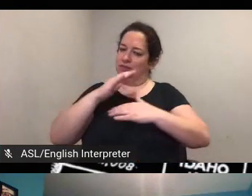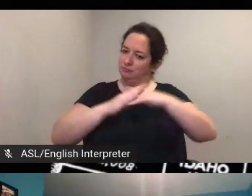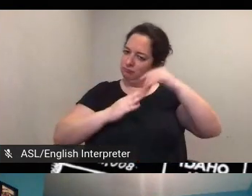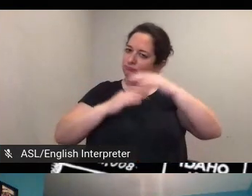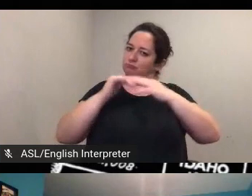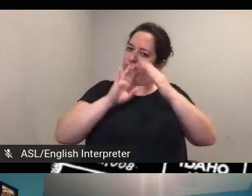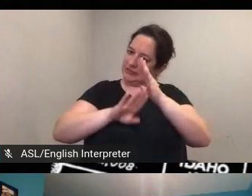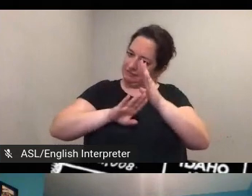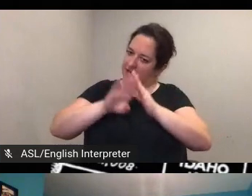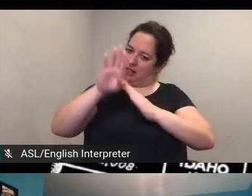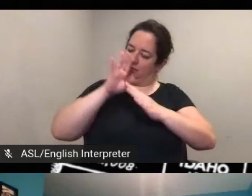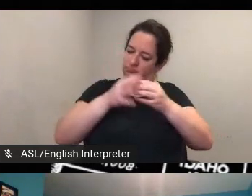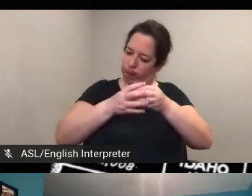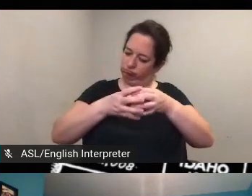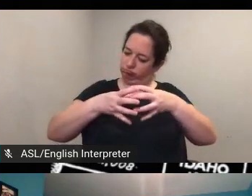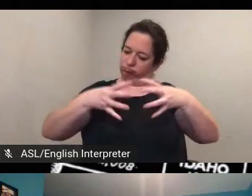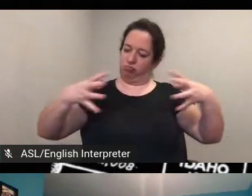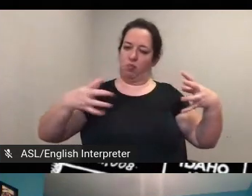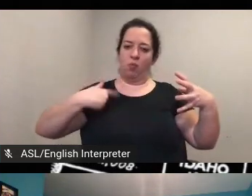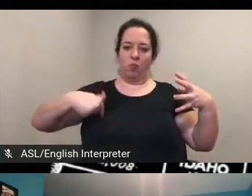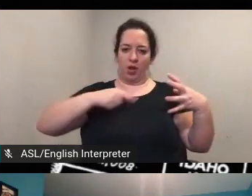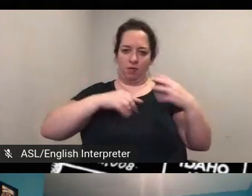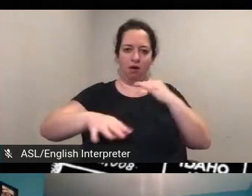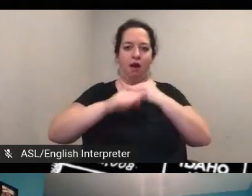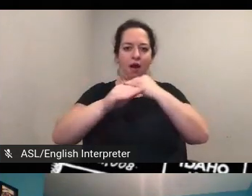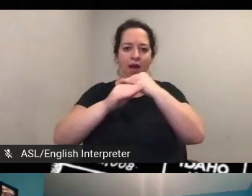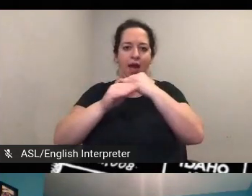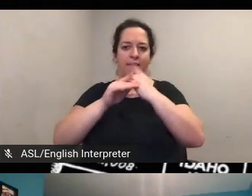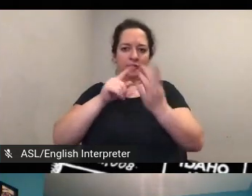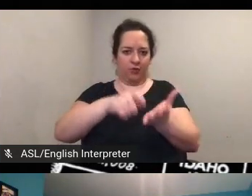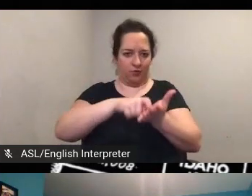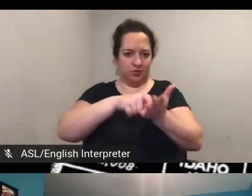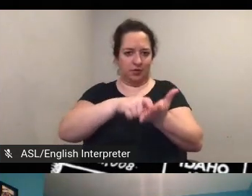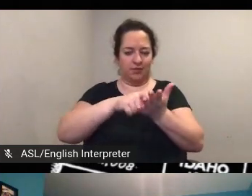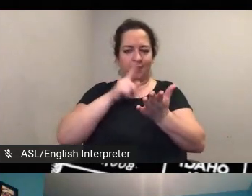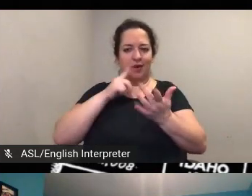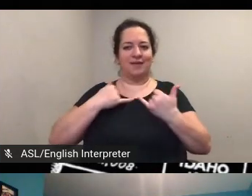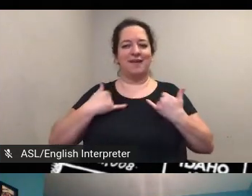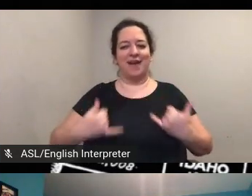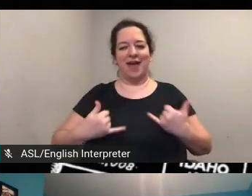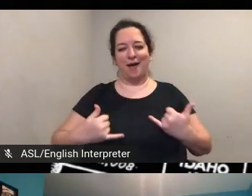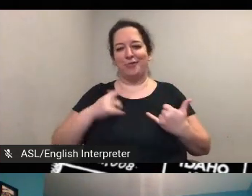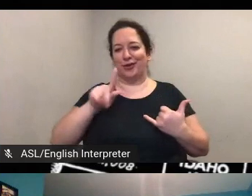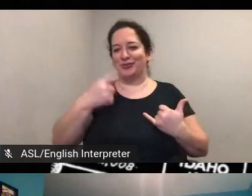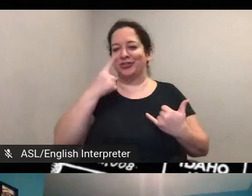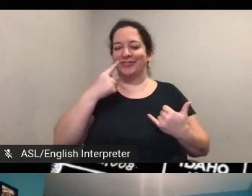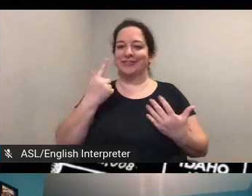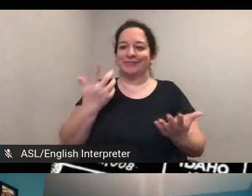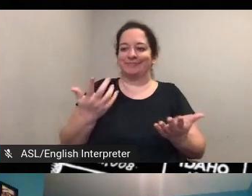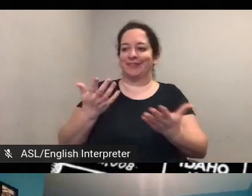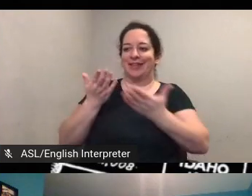sort of enrich the correspondence network there right now they're they're just sort of uh stand-alone nodes on the map